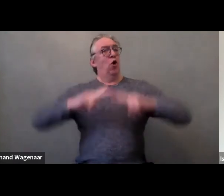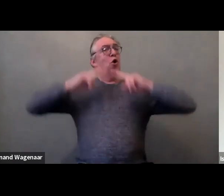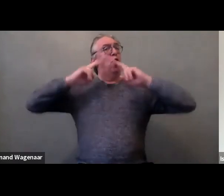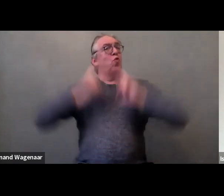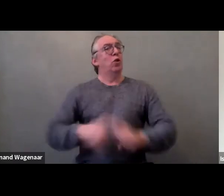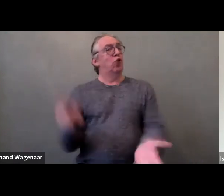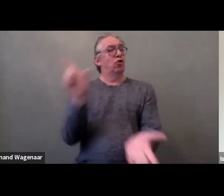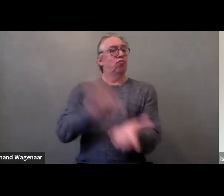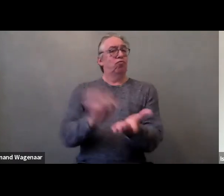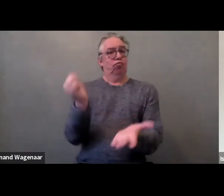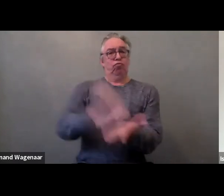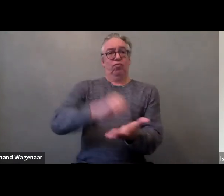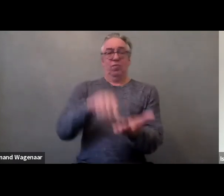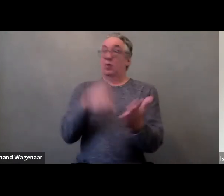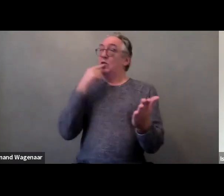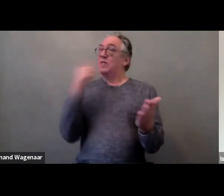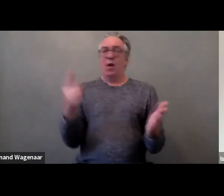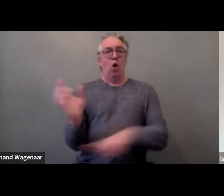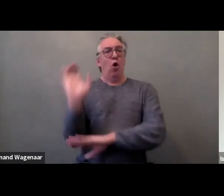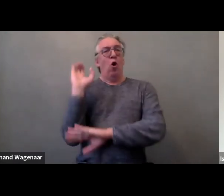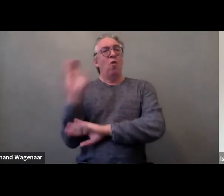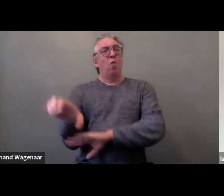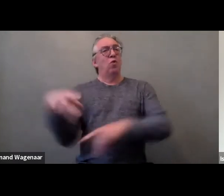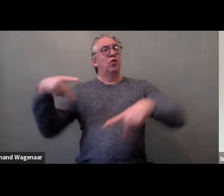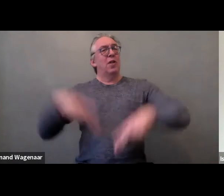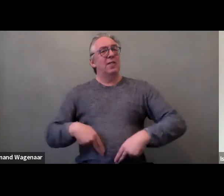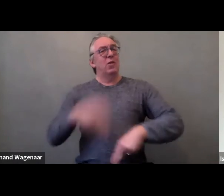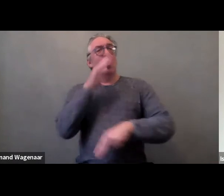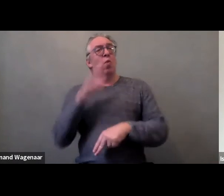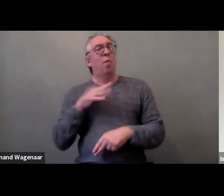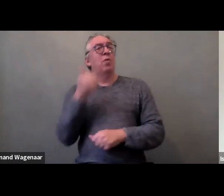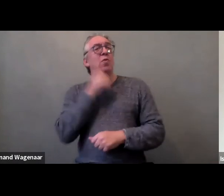Putting an end to forced sterilization of women and girls with disabilities,